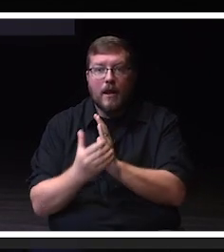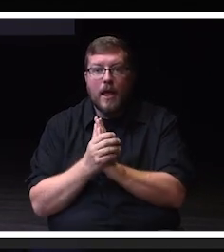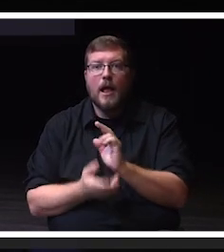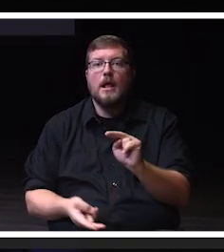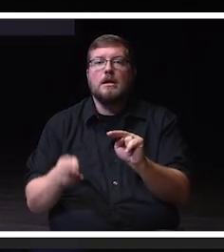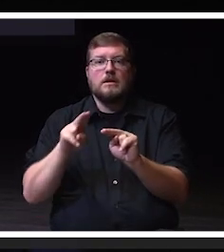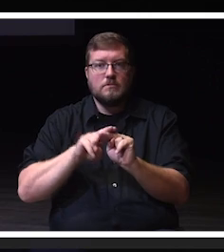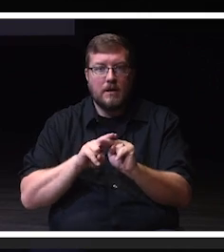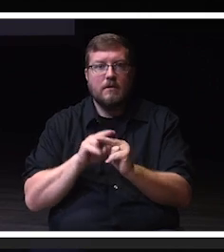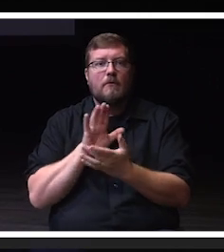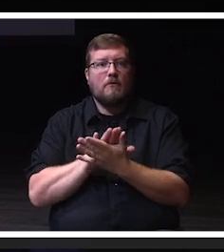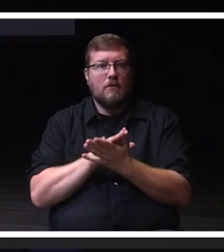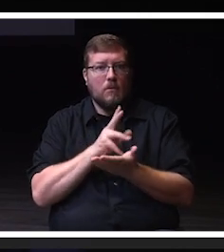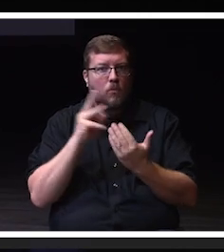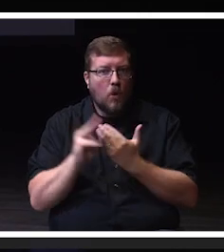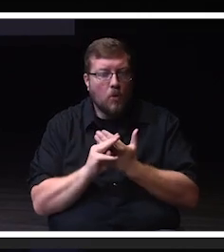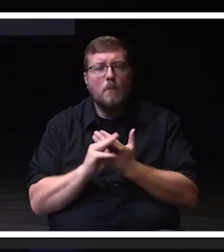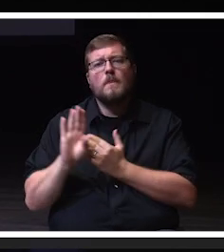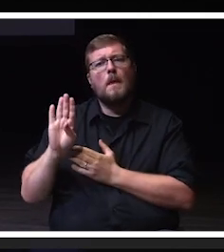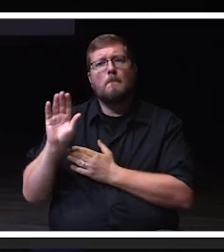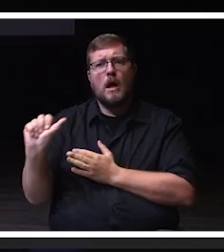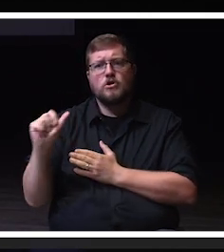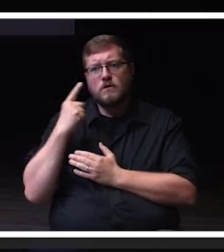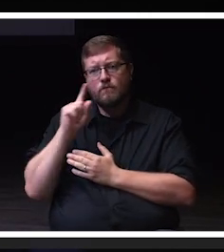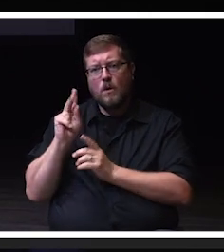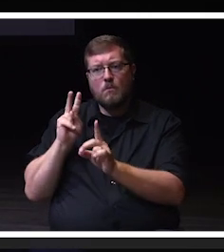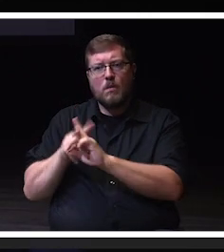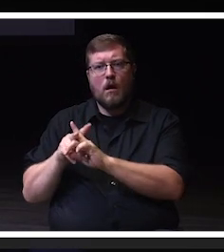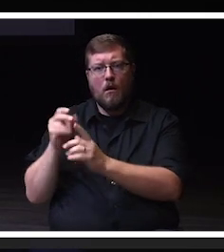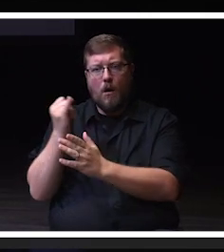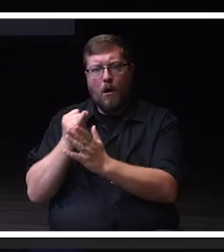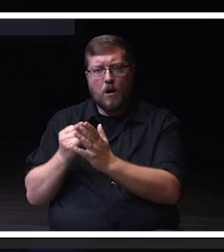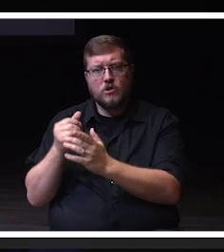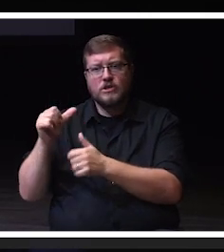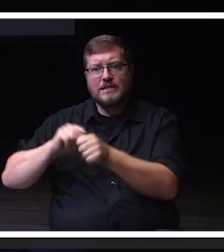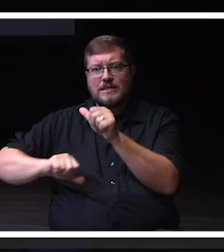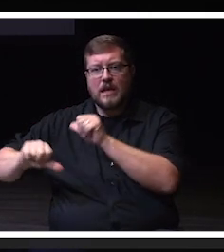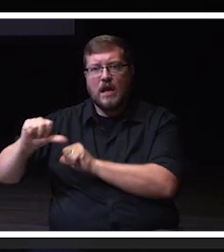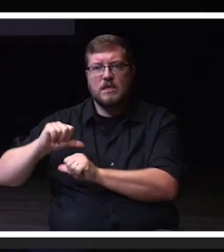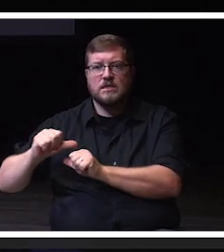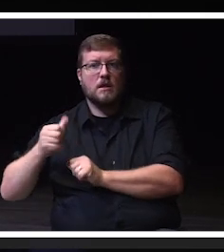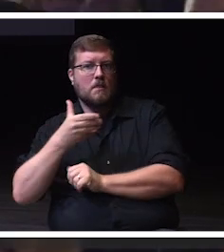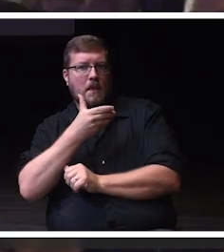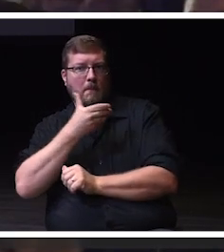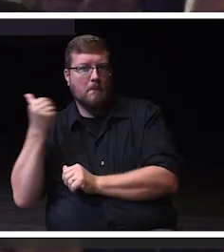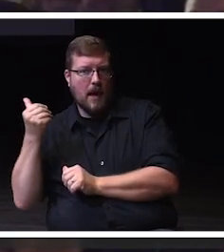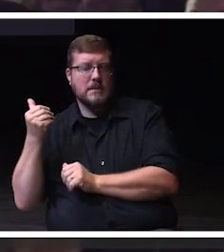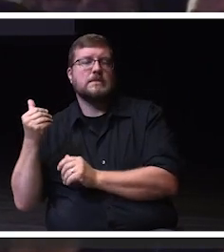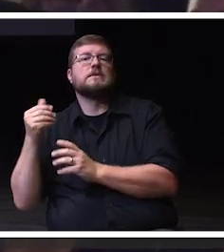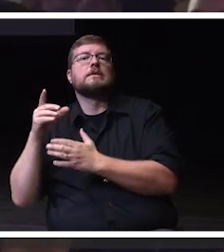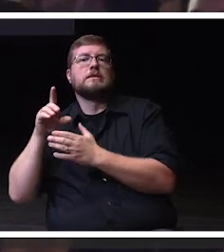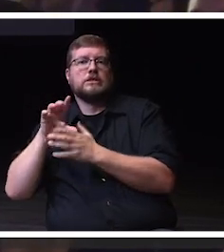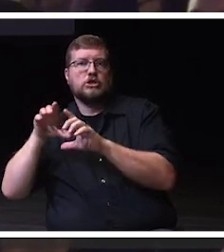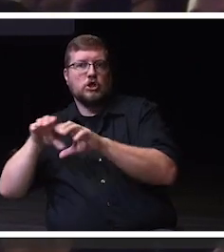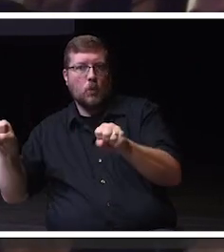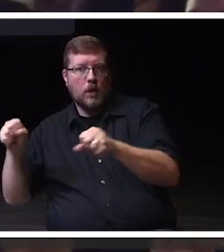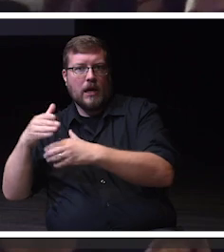of our Bachelor of Applied Arts and Sciences degree, the best degree completion program in the state with eight